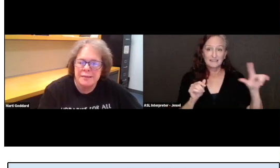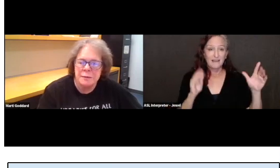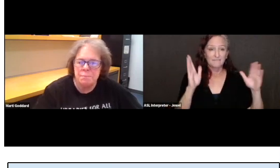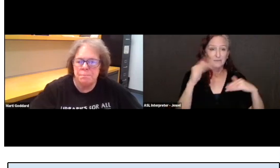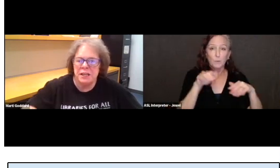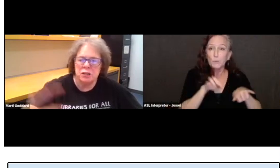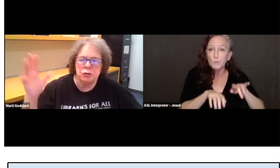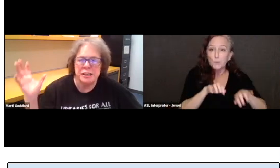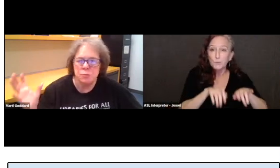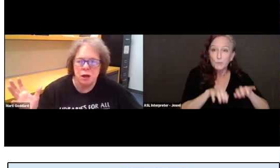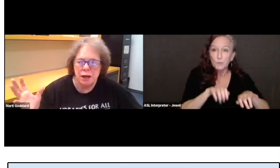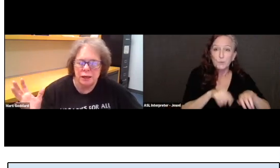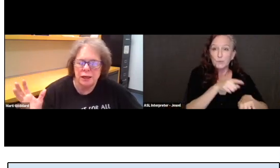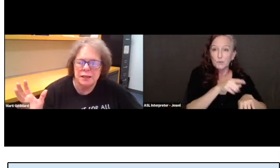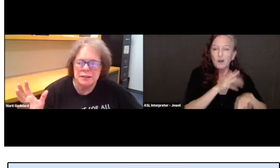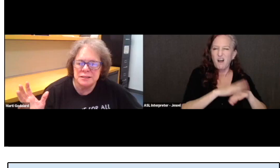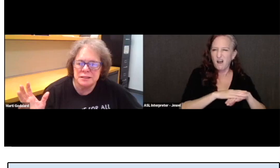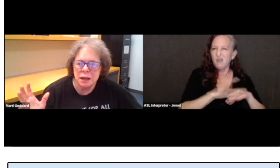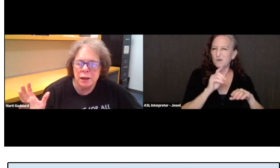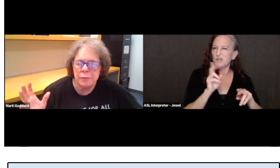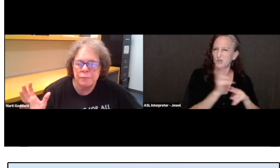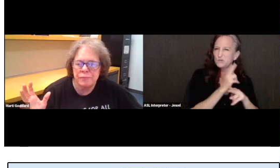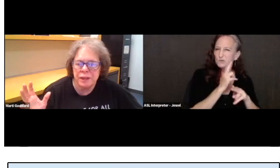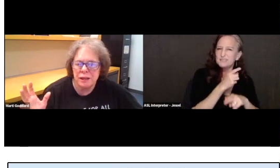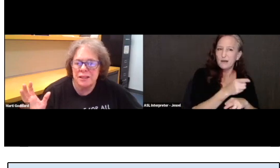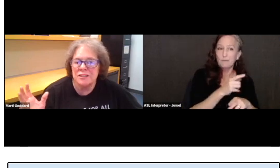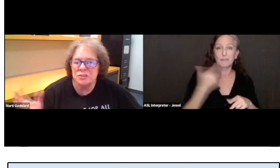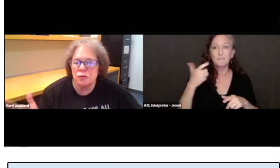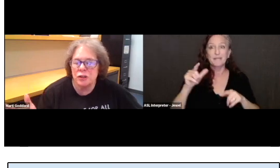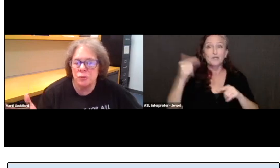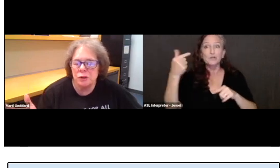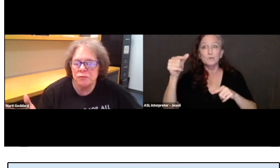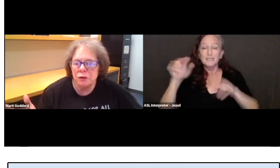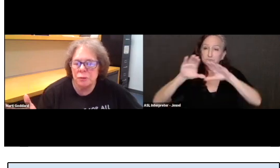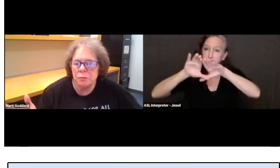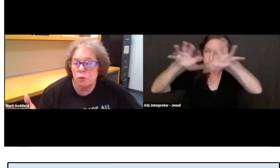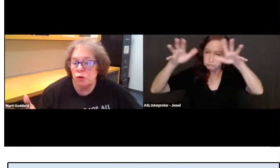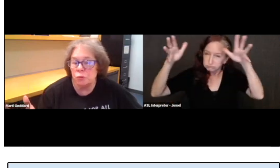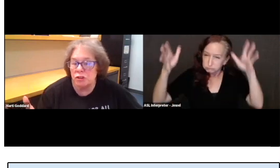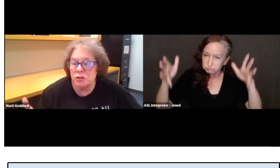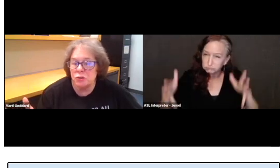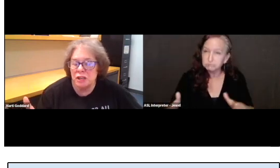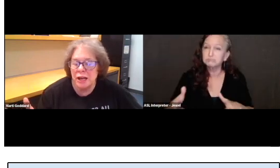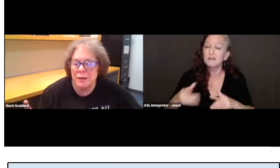And the big green one is a historic one from World War II time.